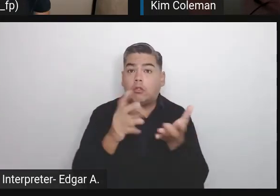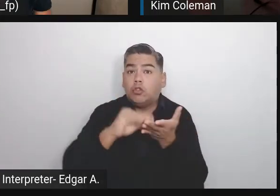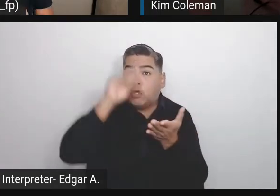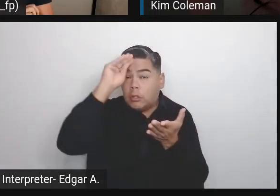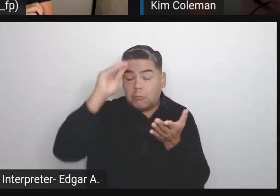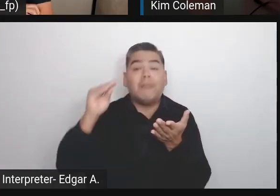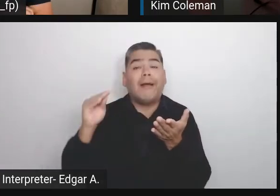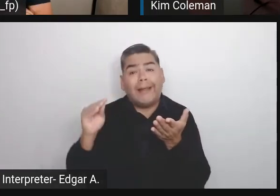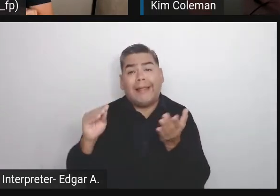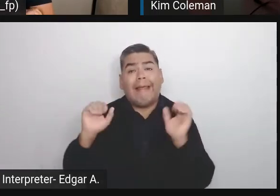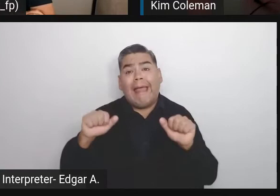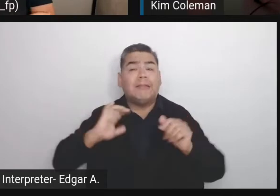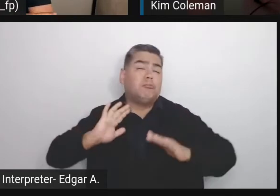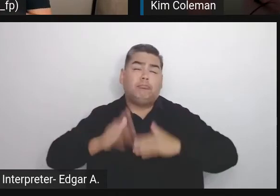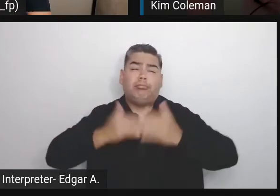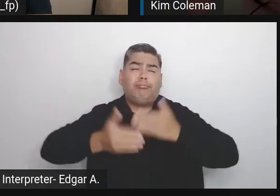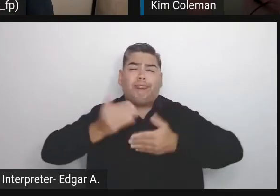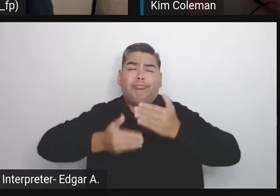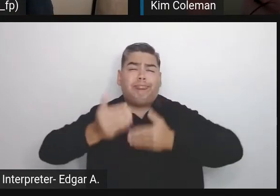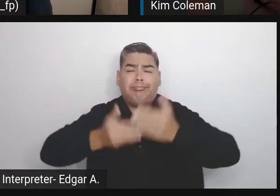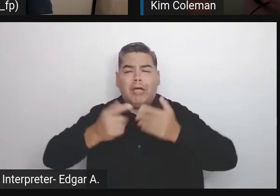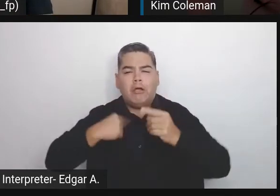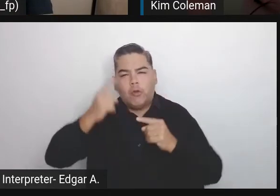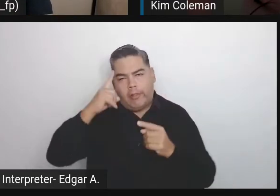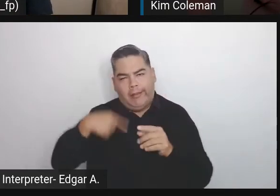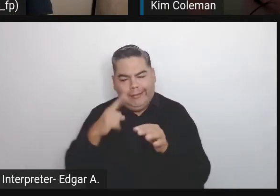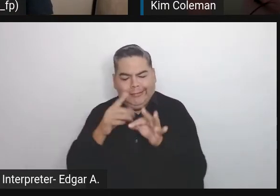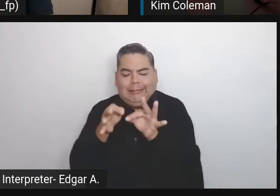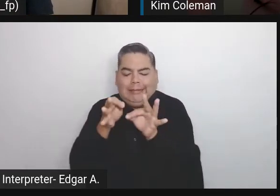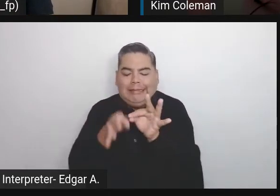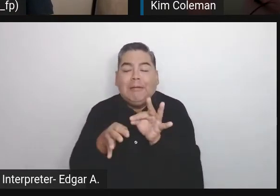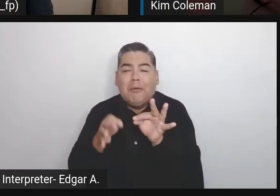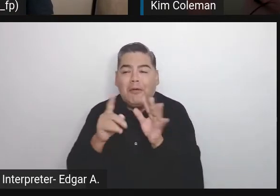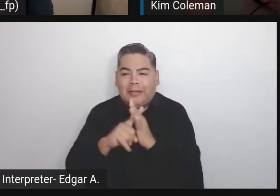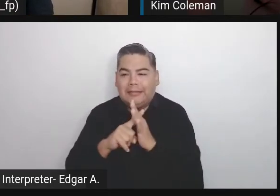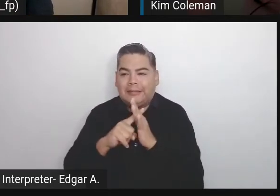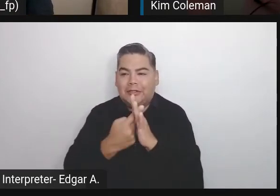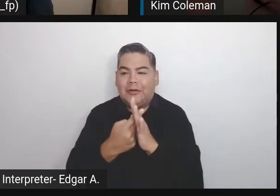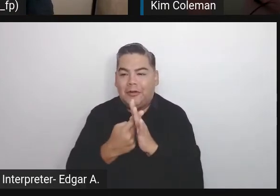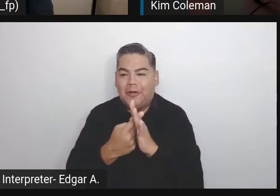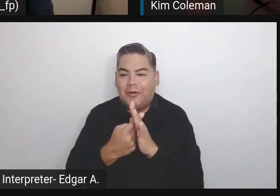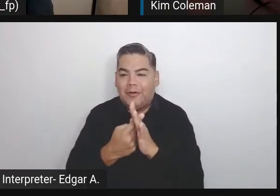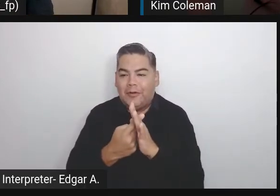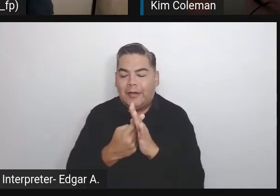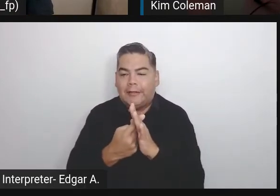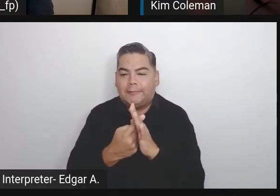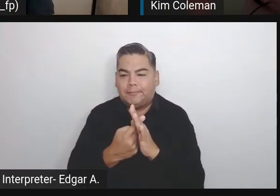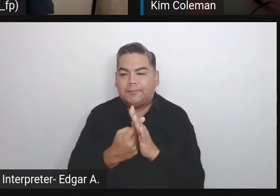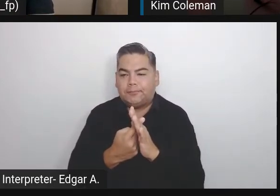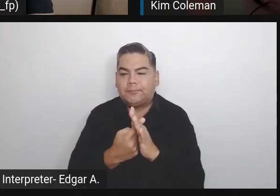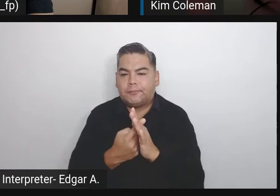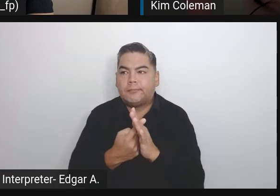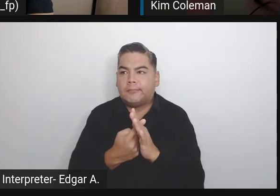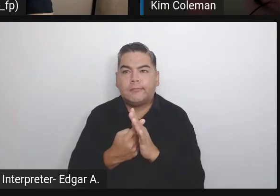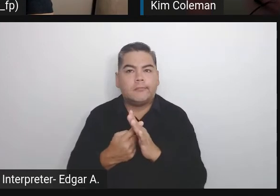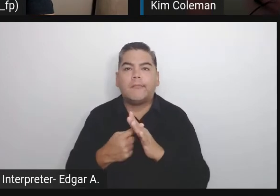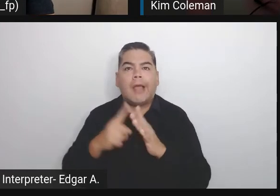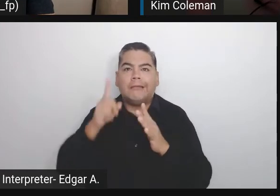I think it's very simple to start. Then the next step especially after meeting our community,